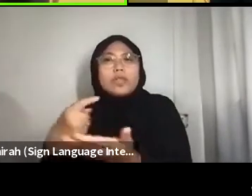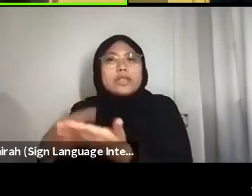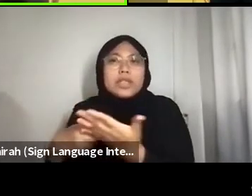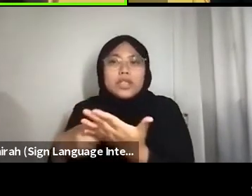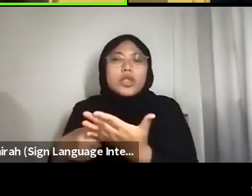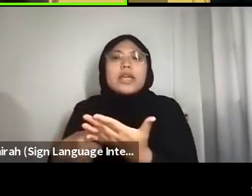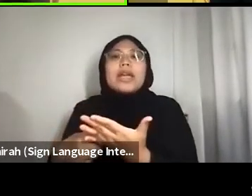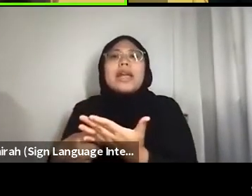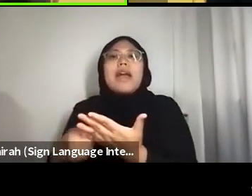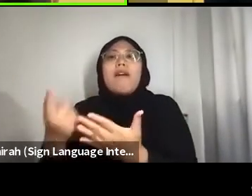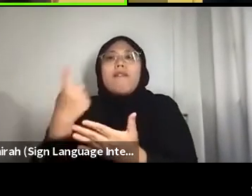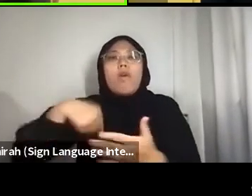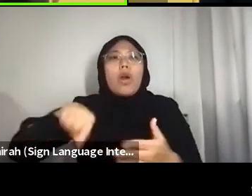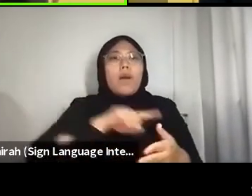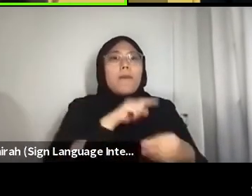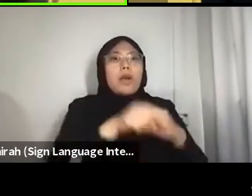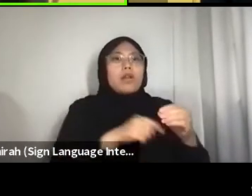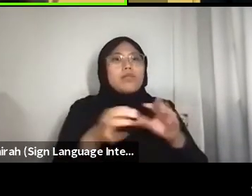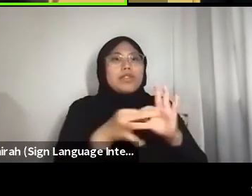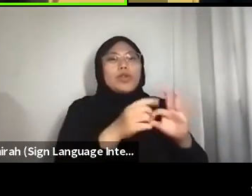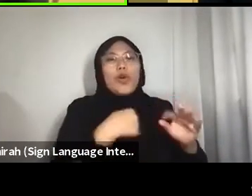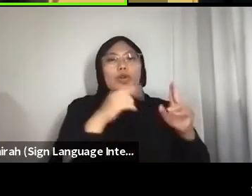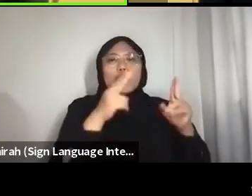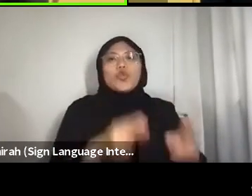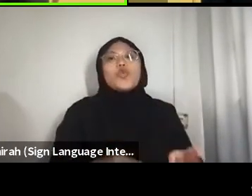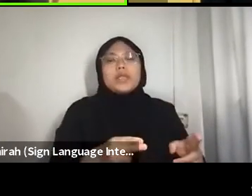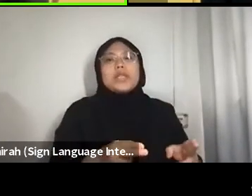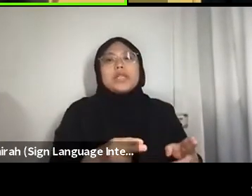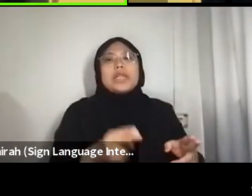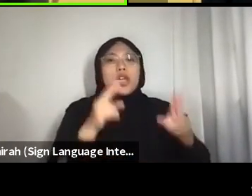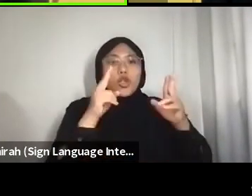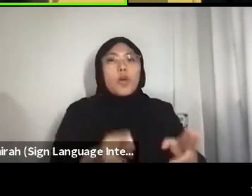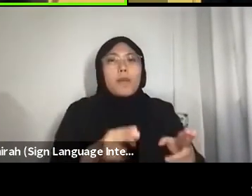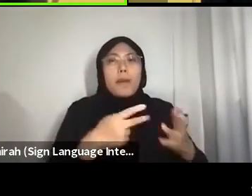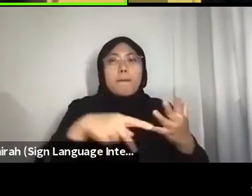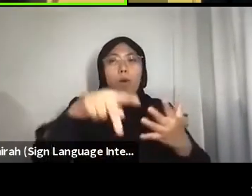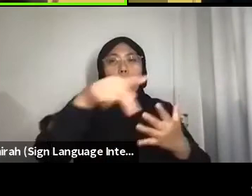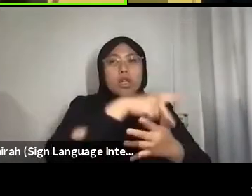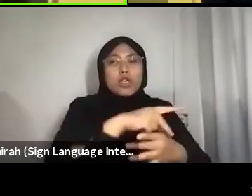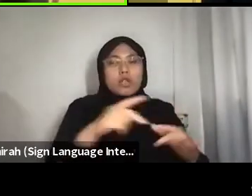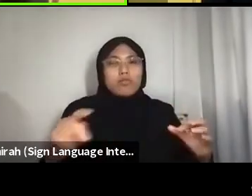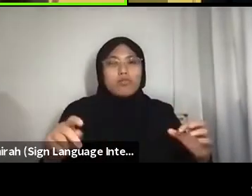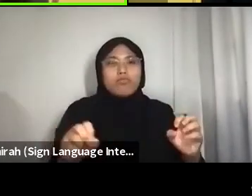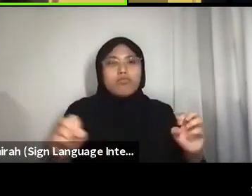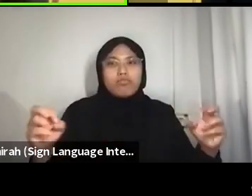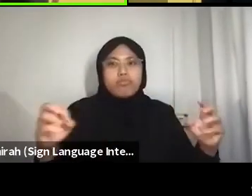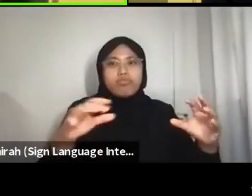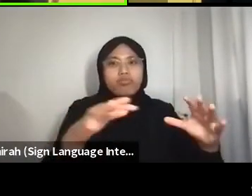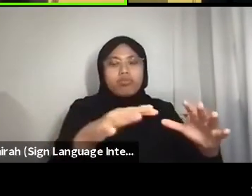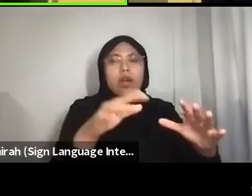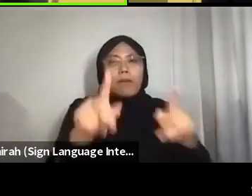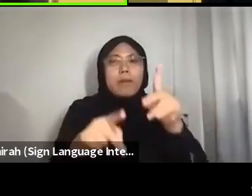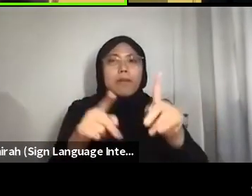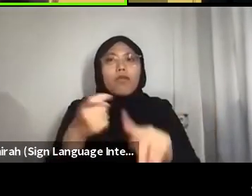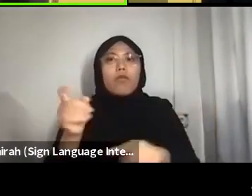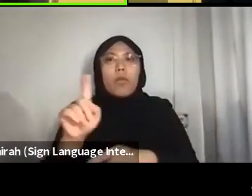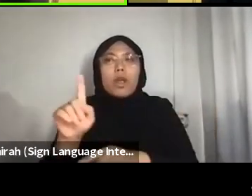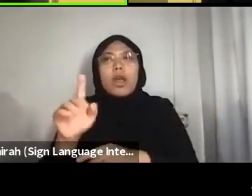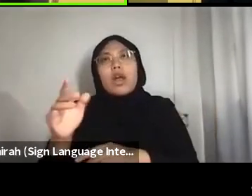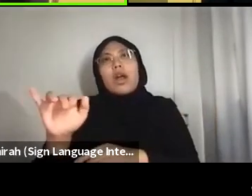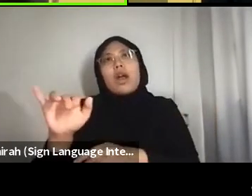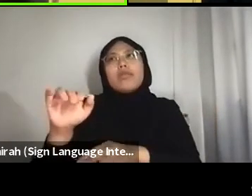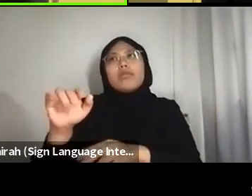It is very clear that (the) human population on the earth, especially people who come from so-called developed nations,